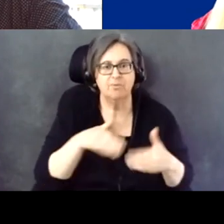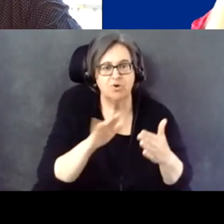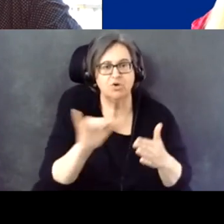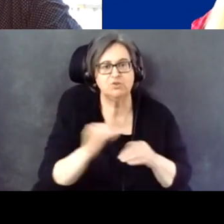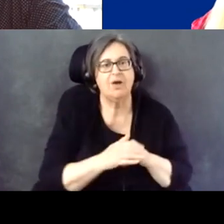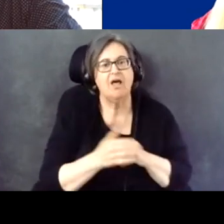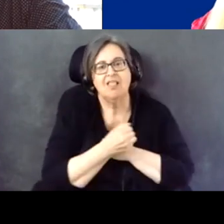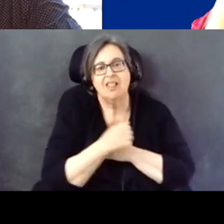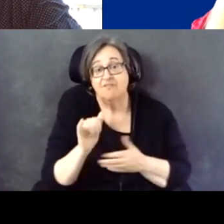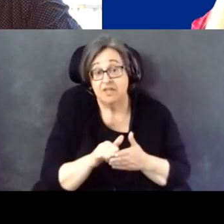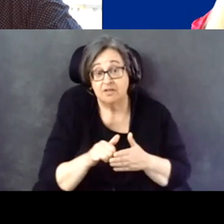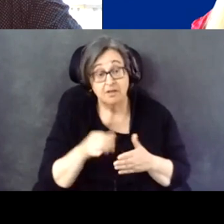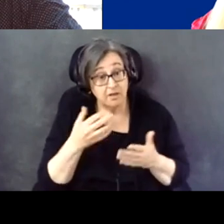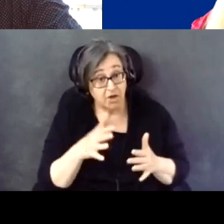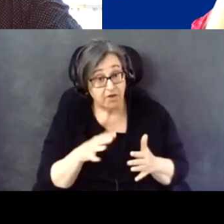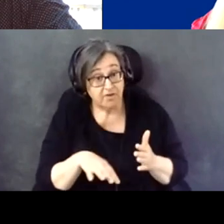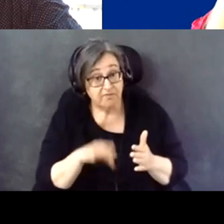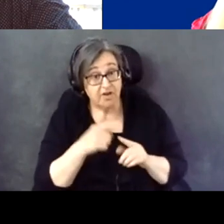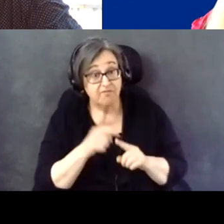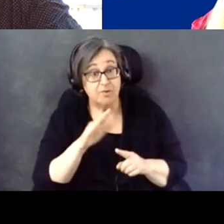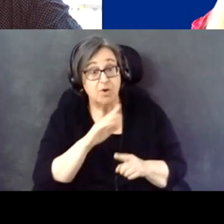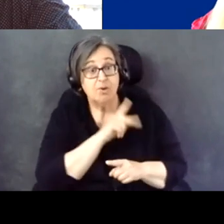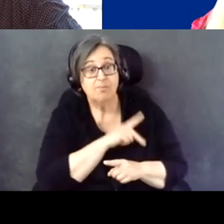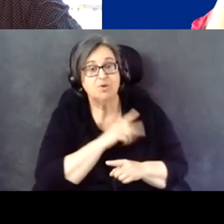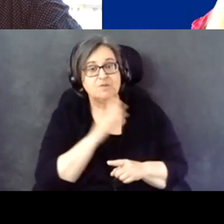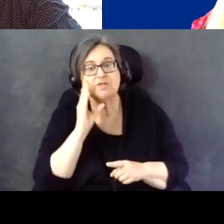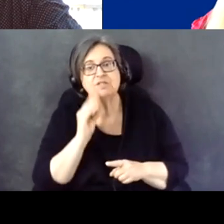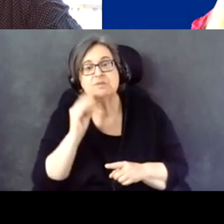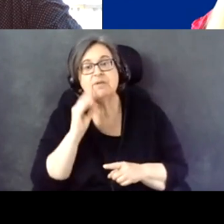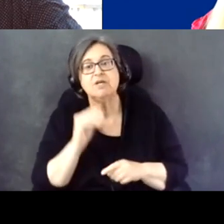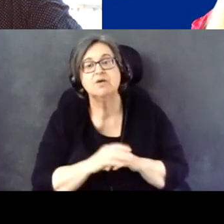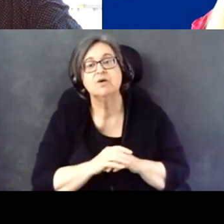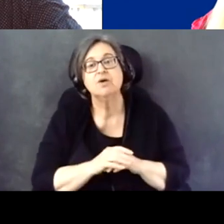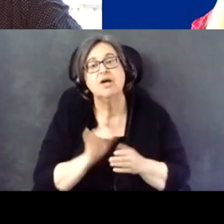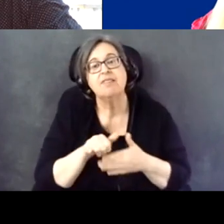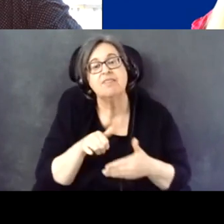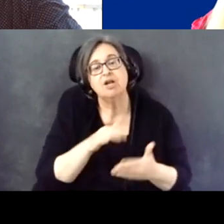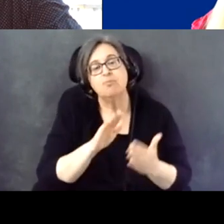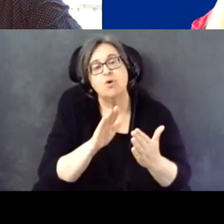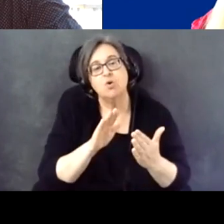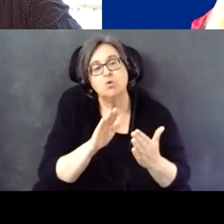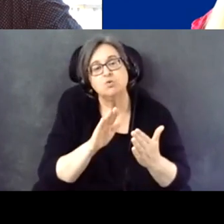And have you found from your own personal experience that this approach has actually